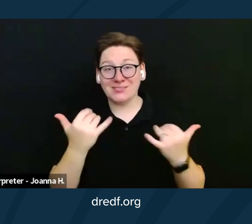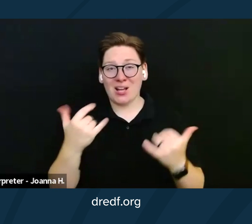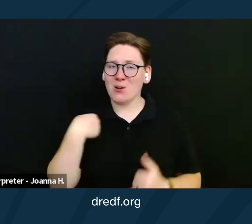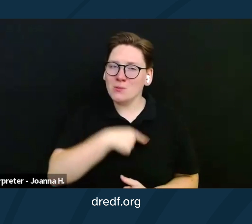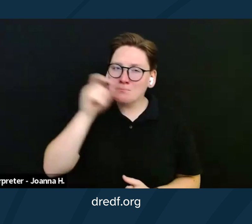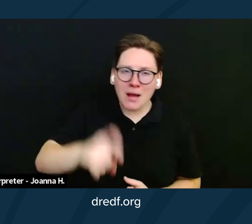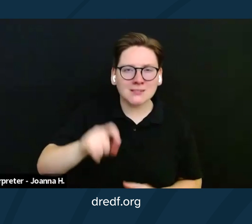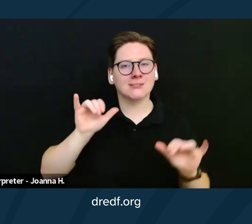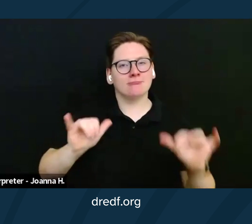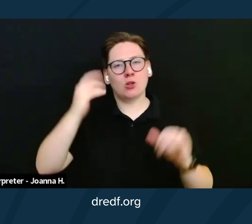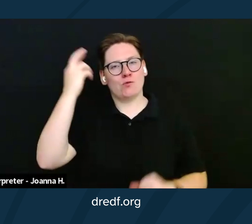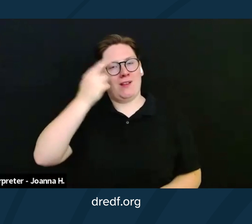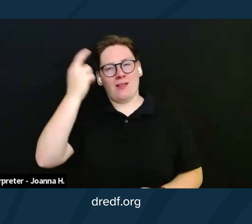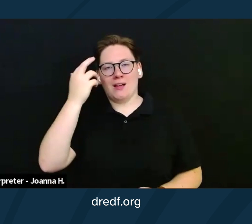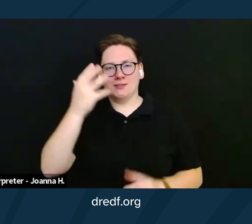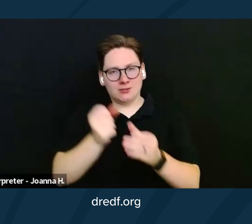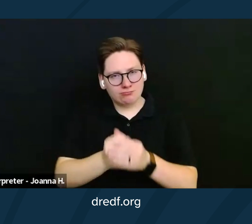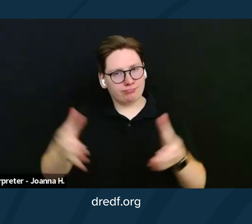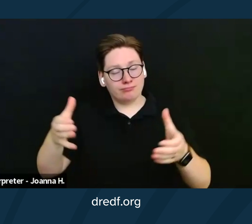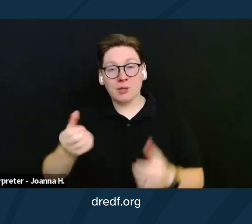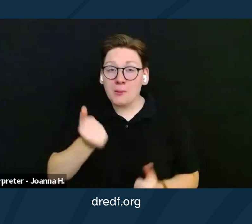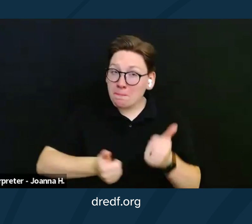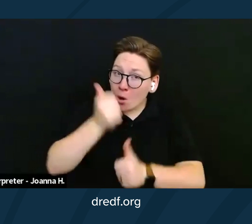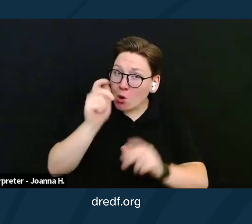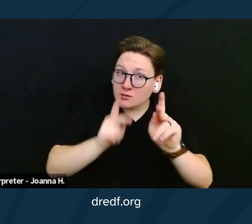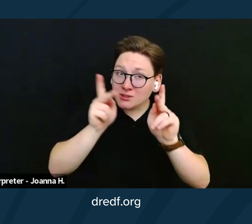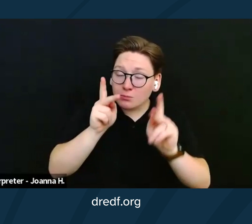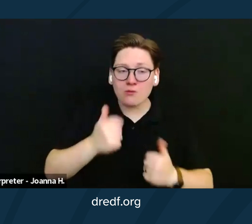is that for most people, living in the community